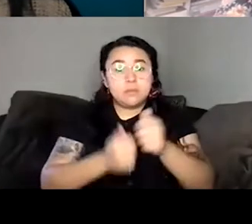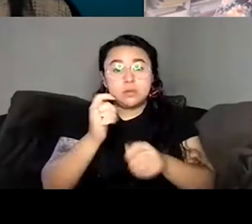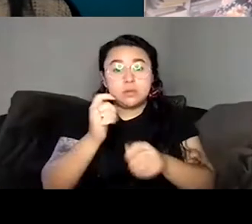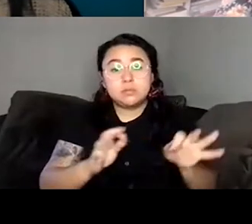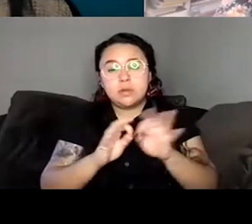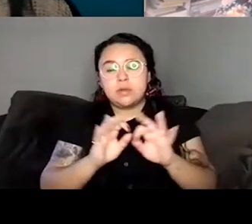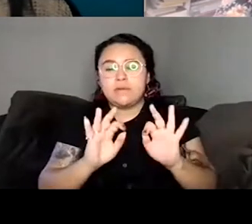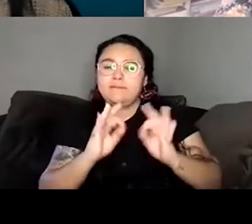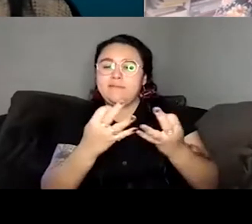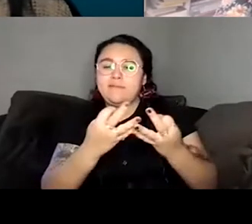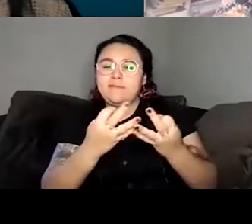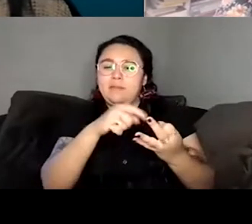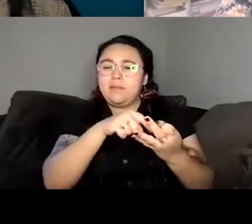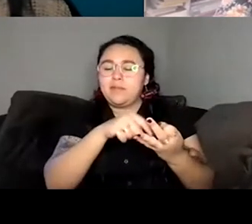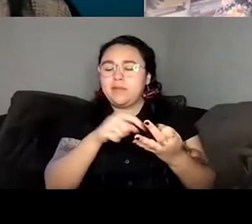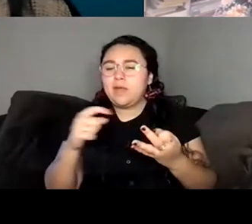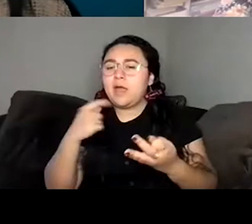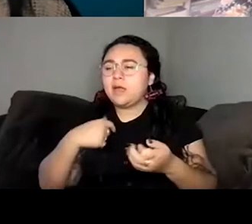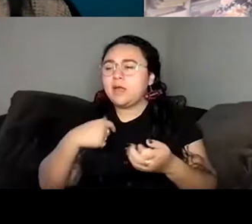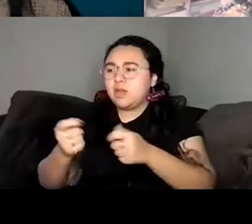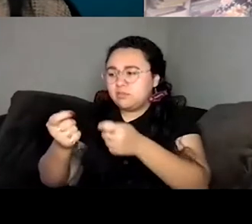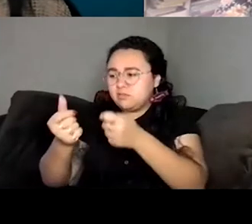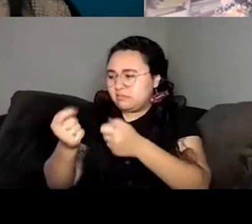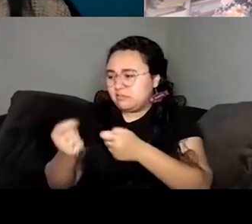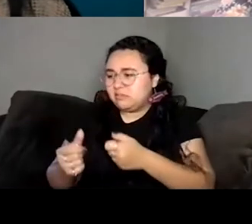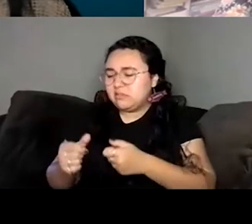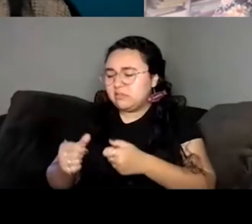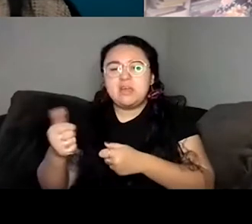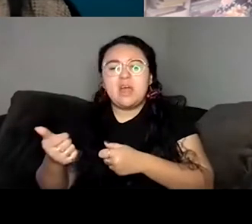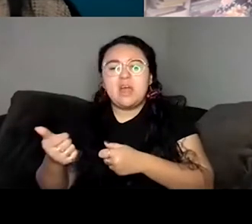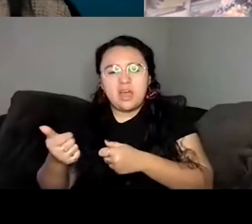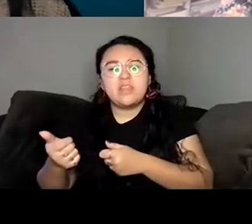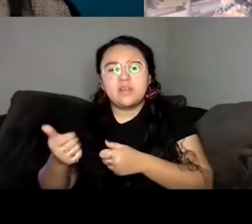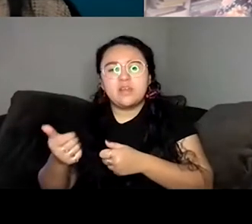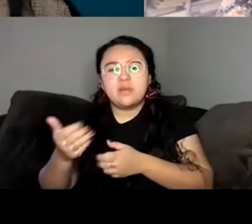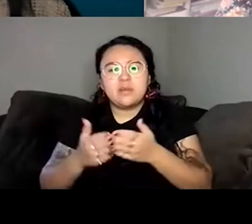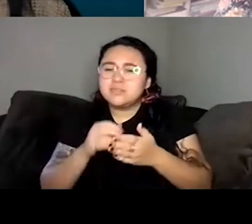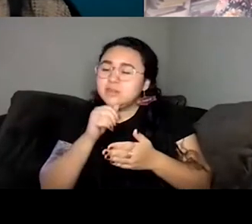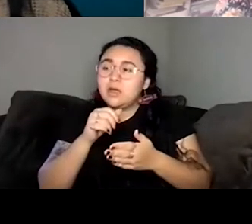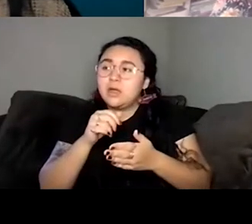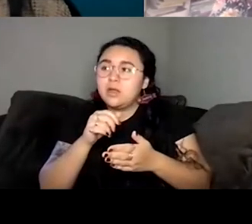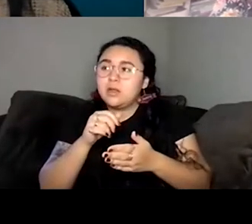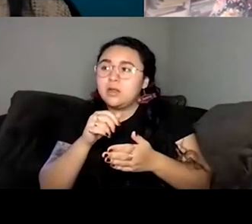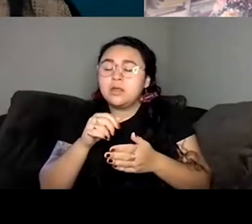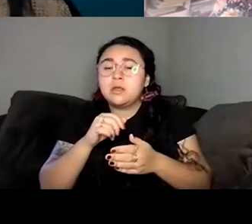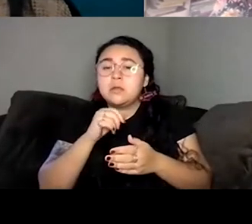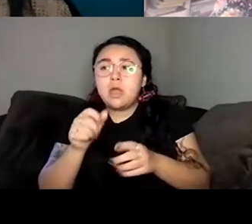that were, you know, maybe complemented her story but weren't the main focus I wanted it to be more having more clarity